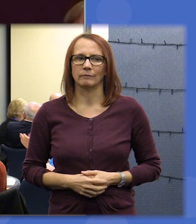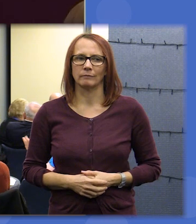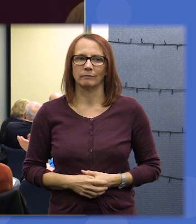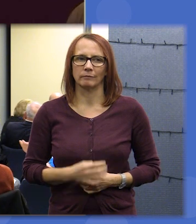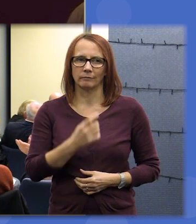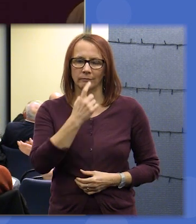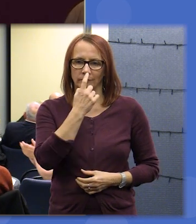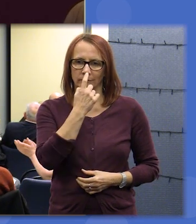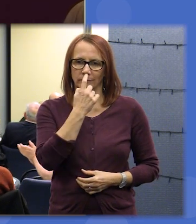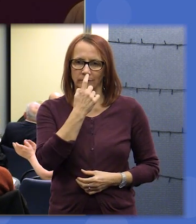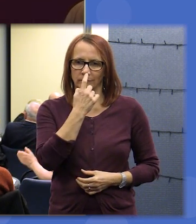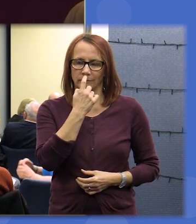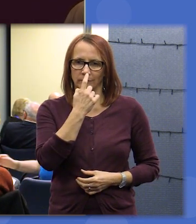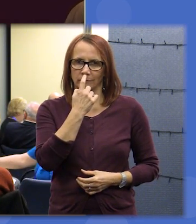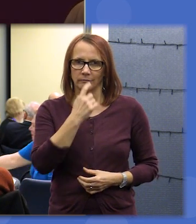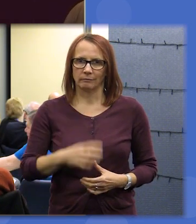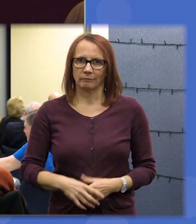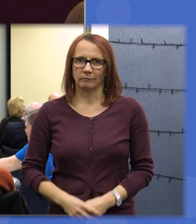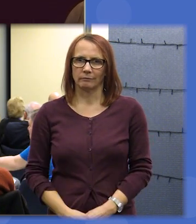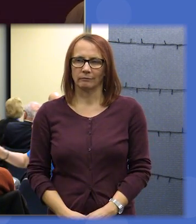number 10 please